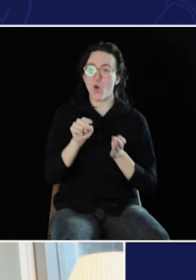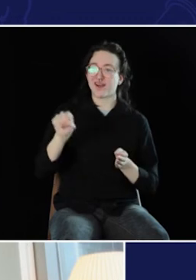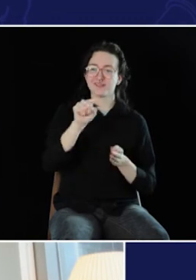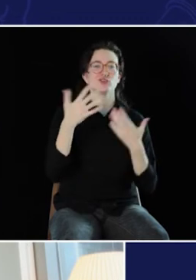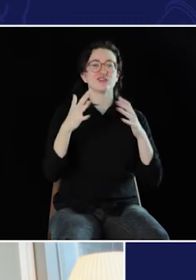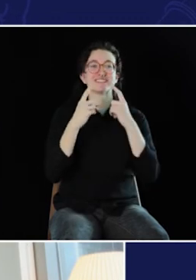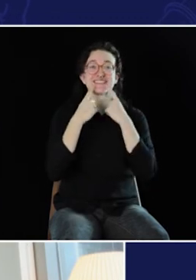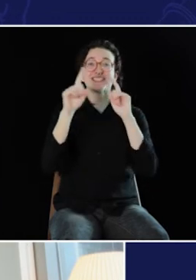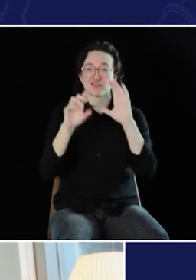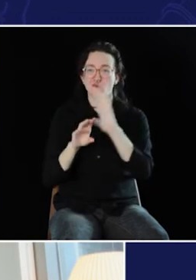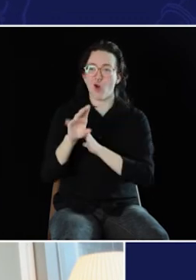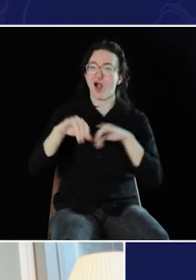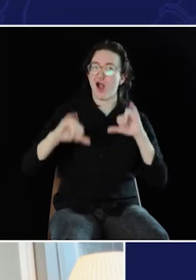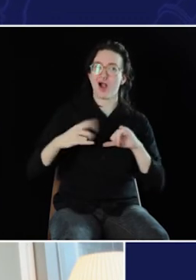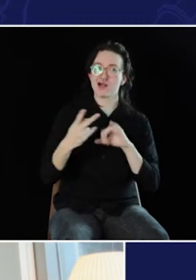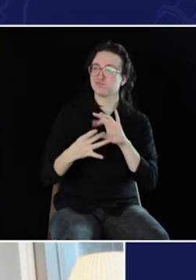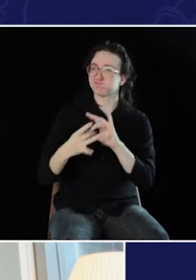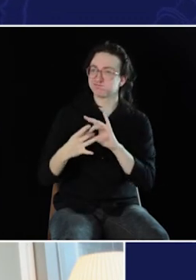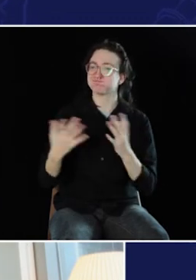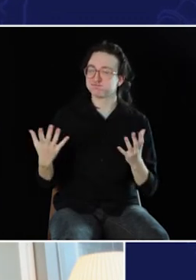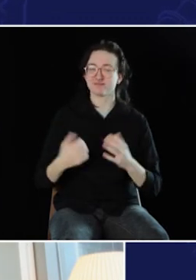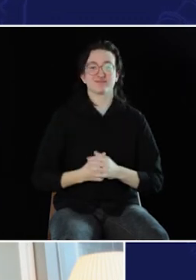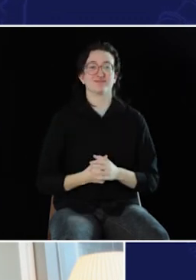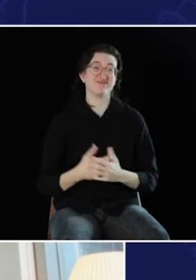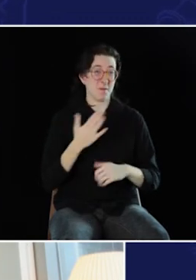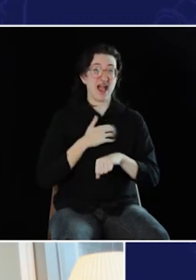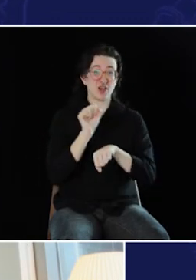find other minorities who are successful. And...